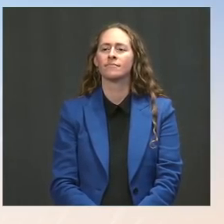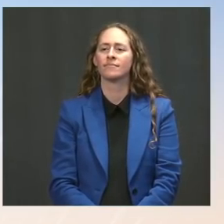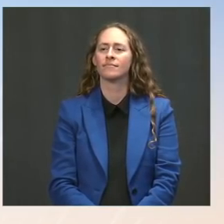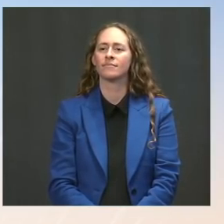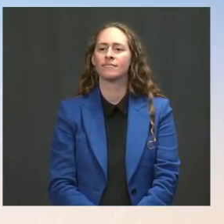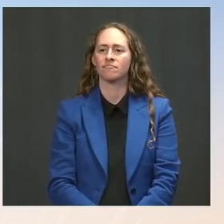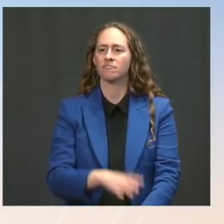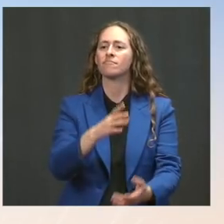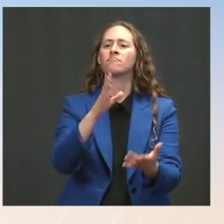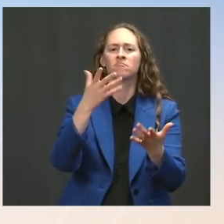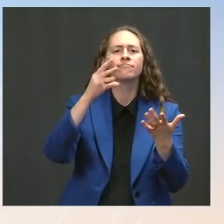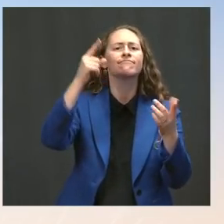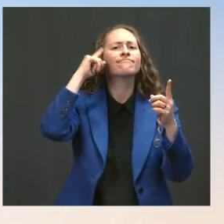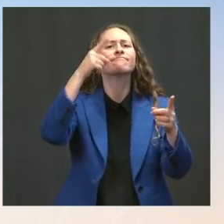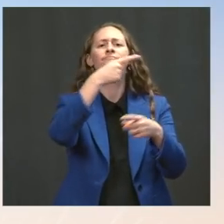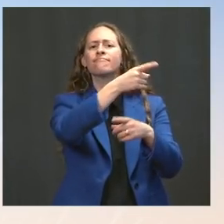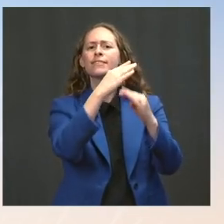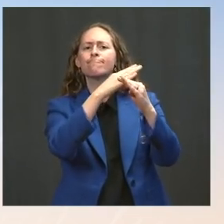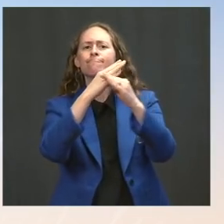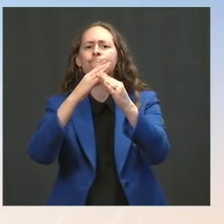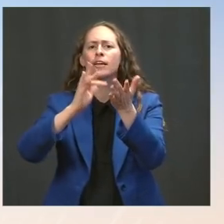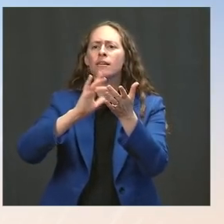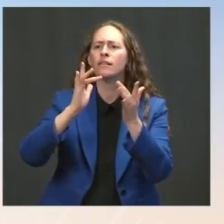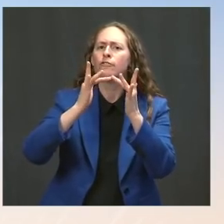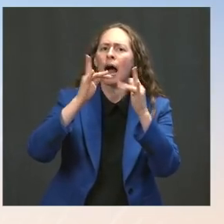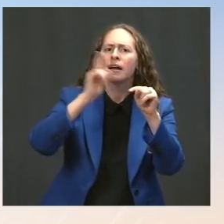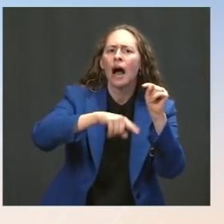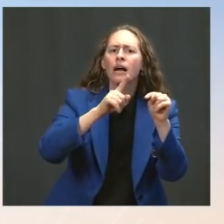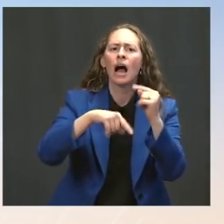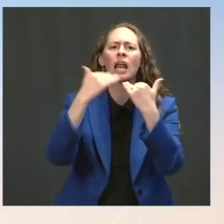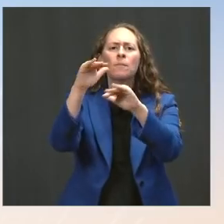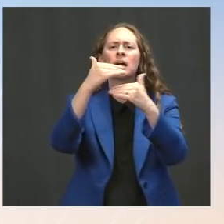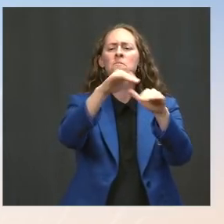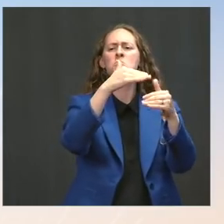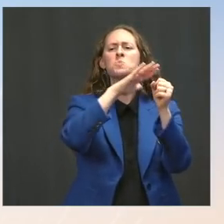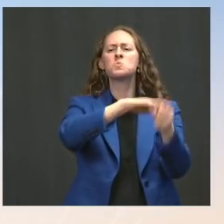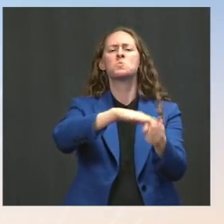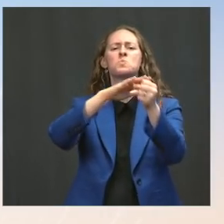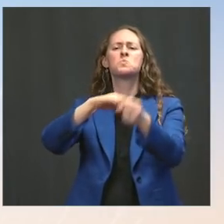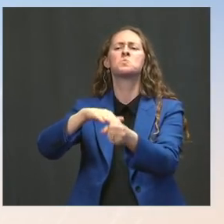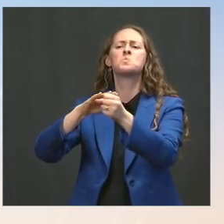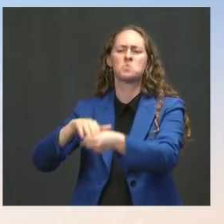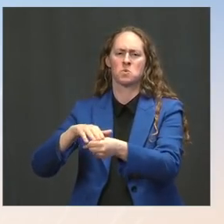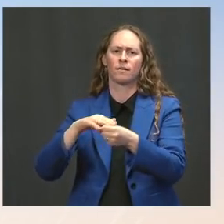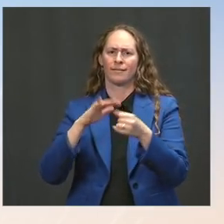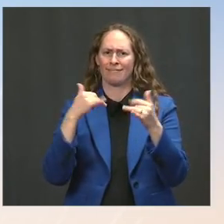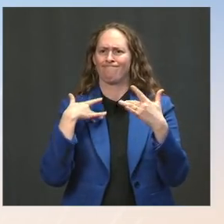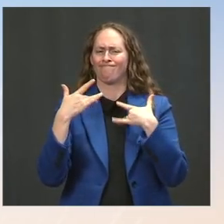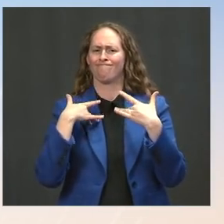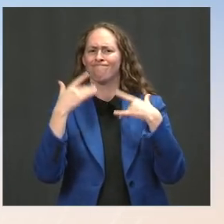including DPRK, Iran, Afghanistan, and Burma. A topic of -- you know, the President continues to believe